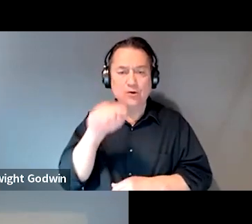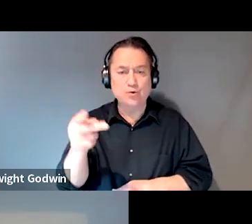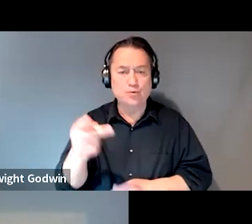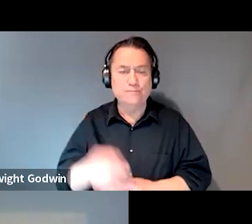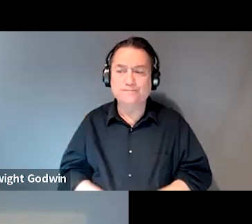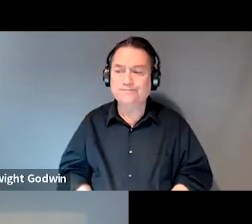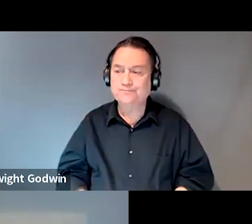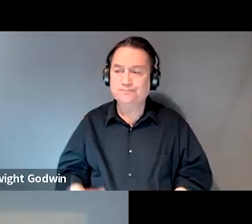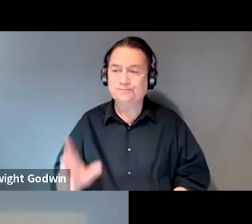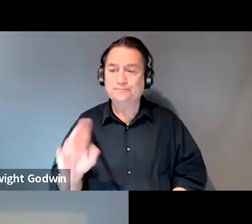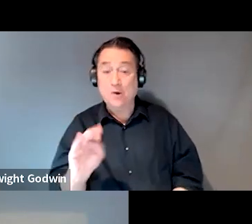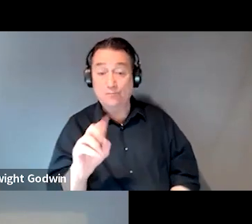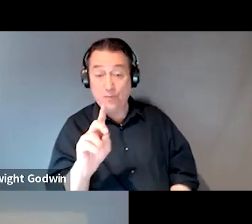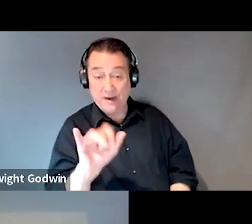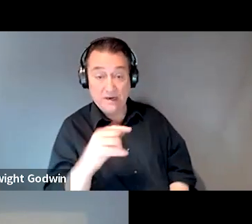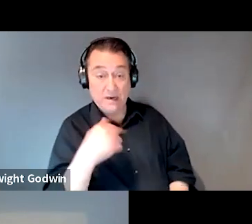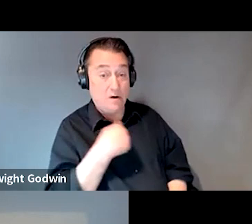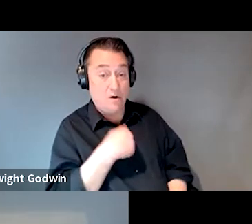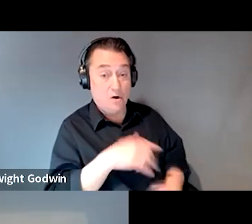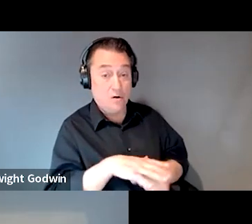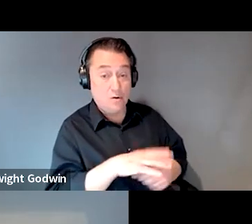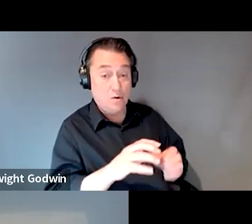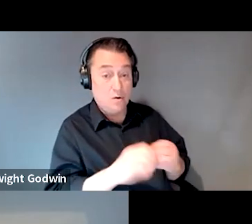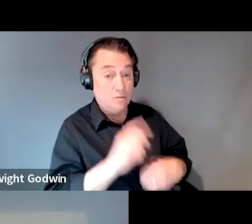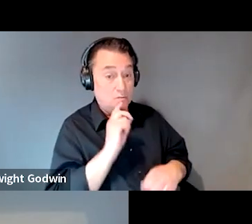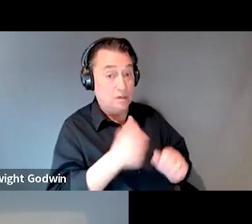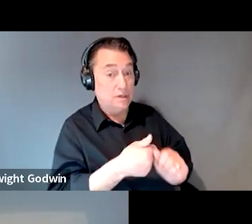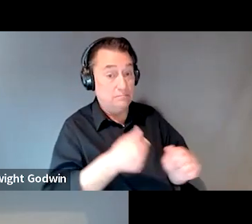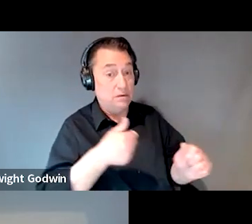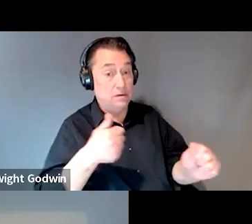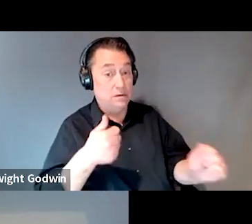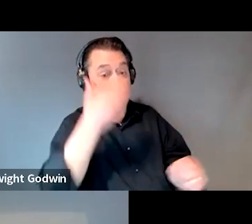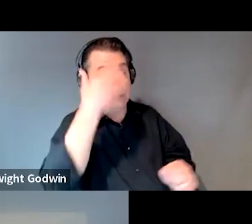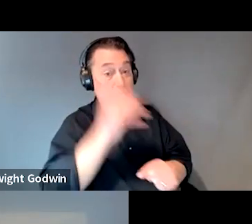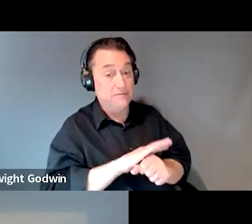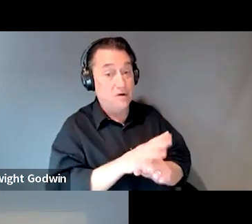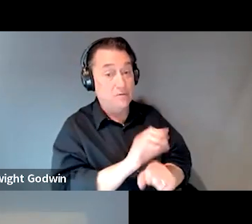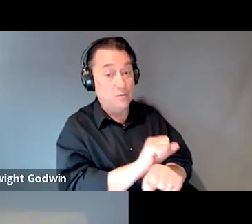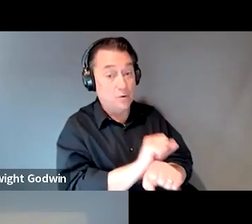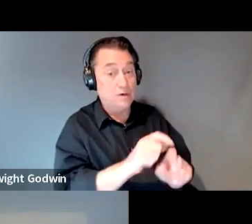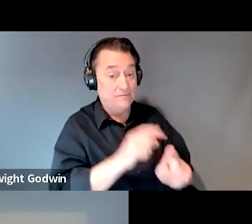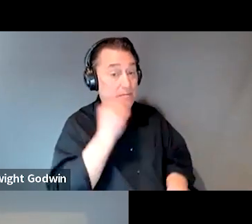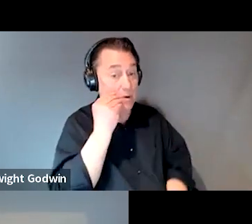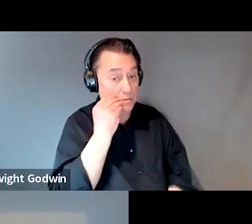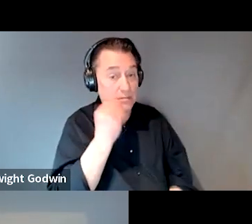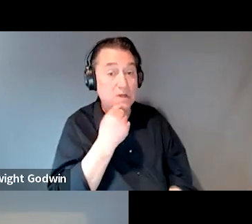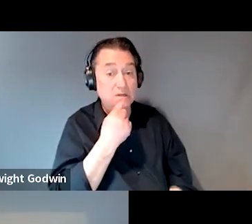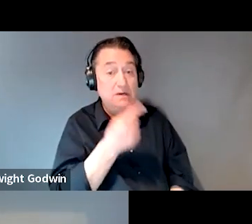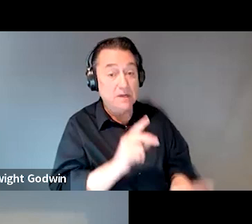Our local SOAR offices are very backed up due to COVID and then working home. So they're telling folks that we're going like,